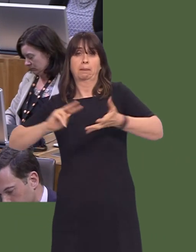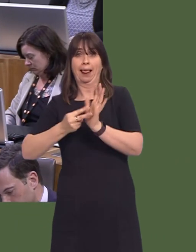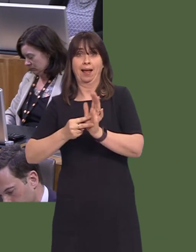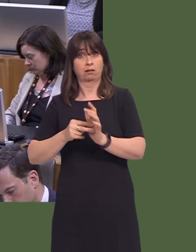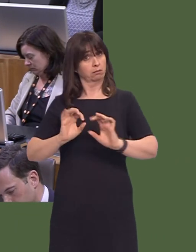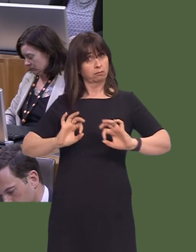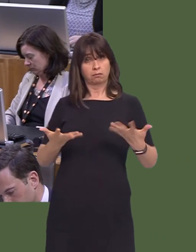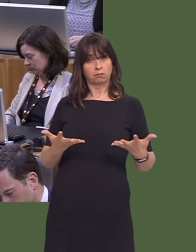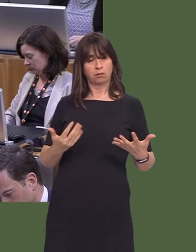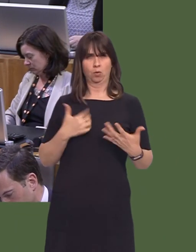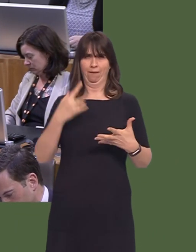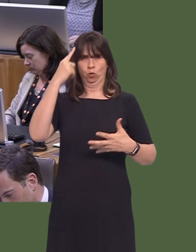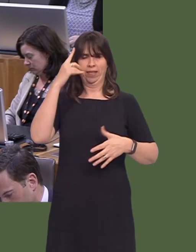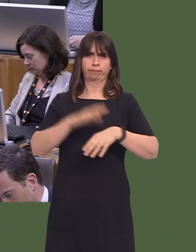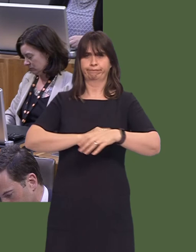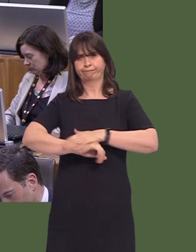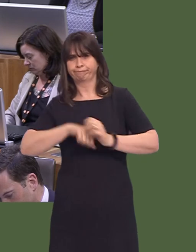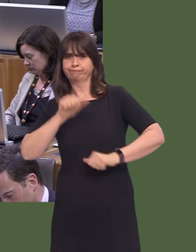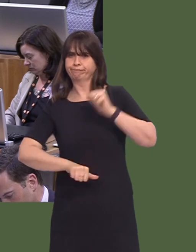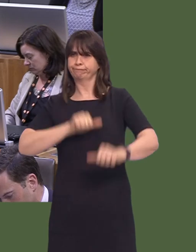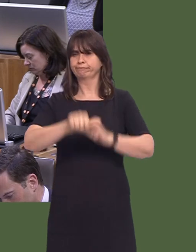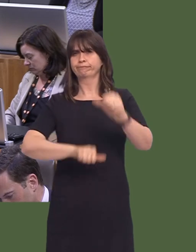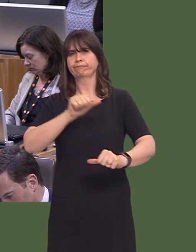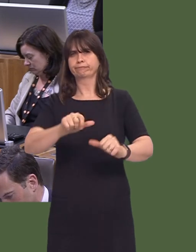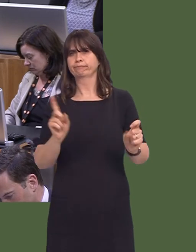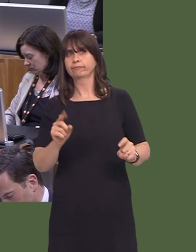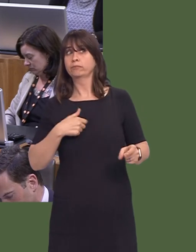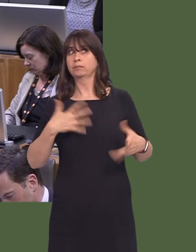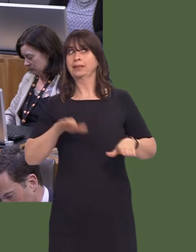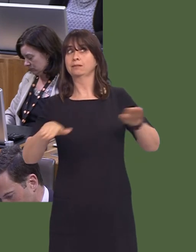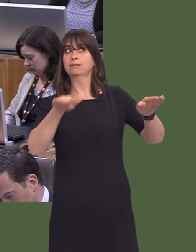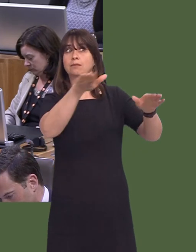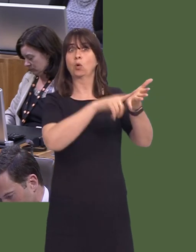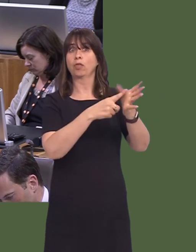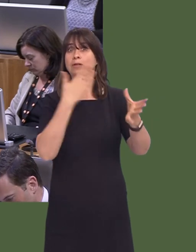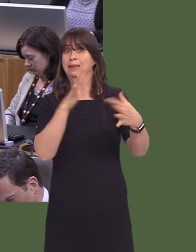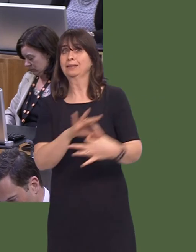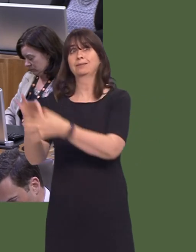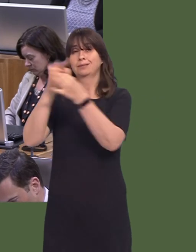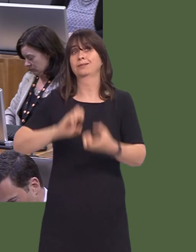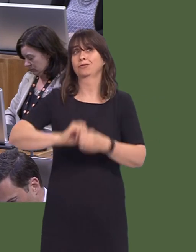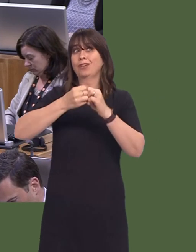consider what steps to take next, but we'd encourage local authorities to do so. The